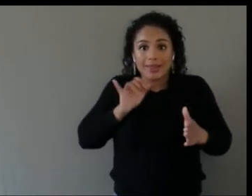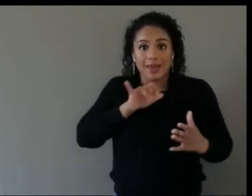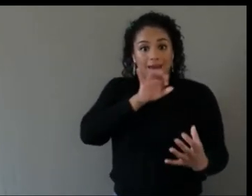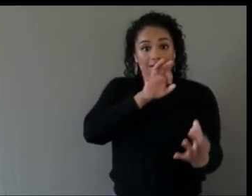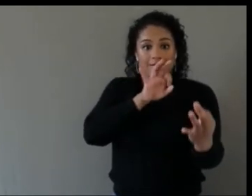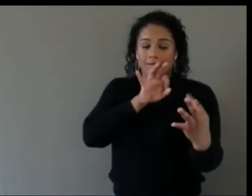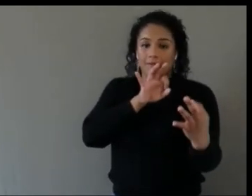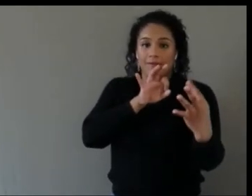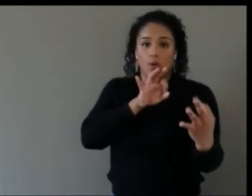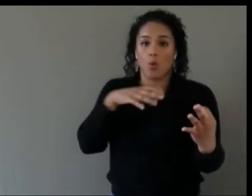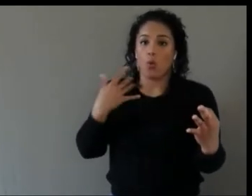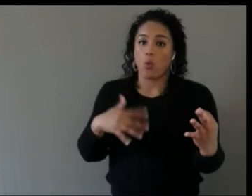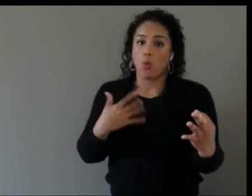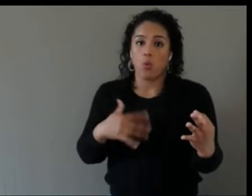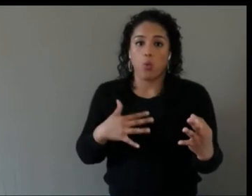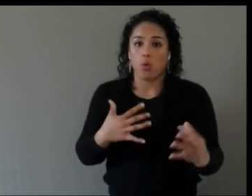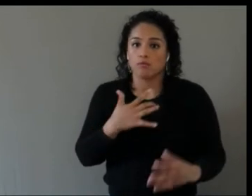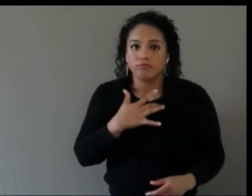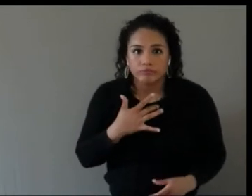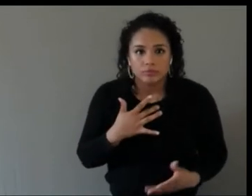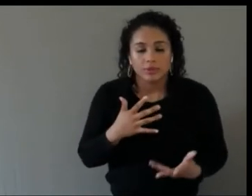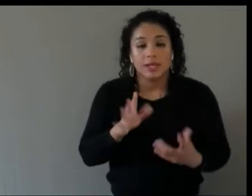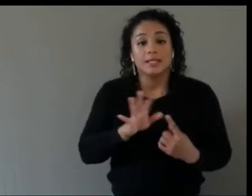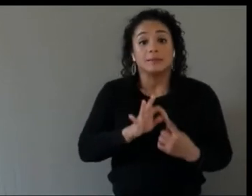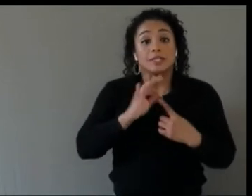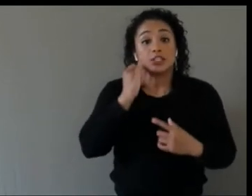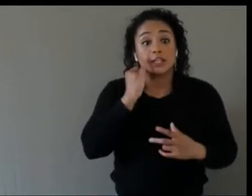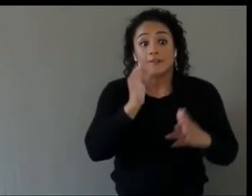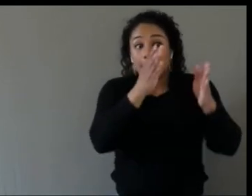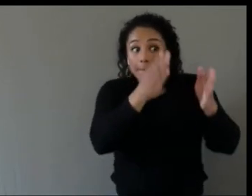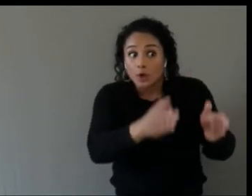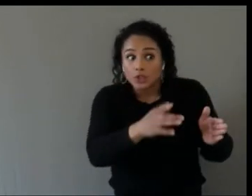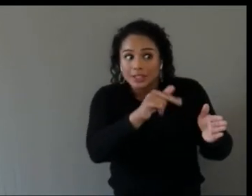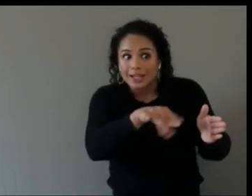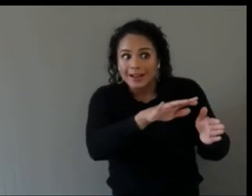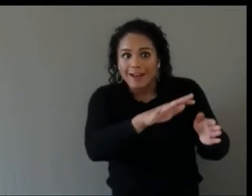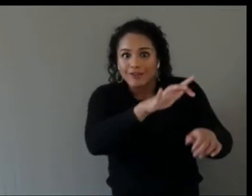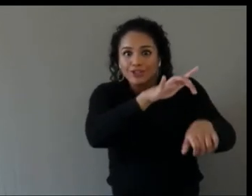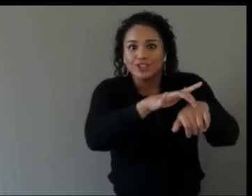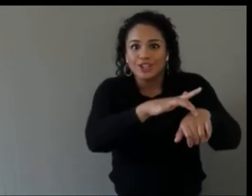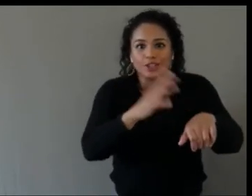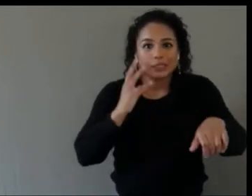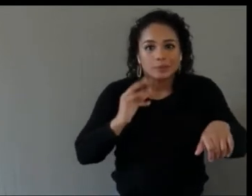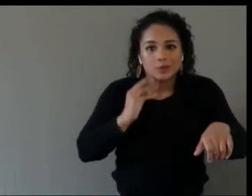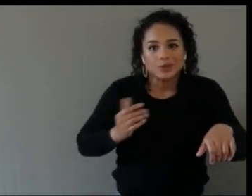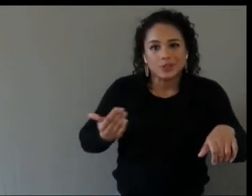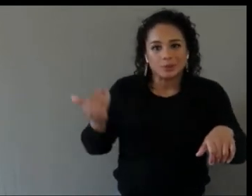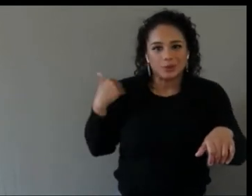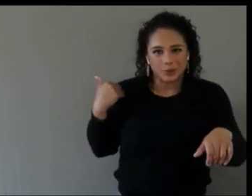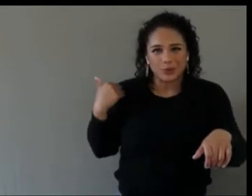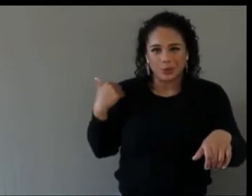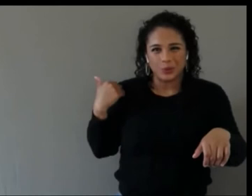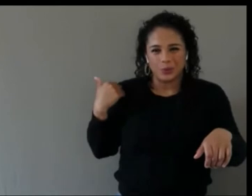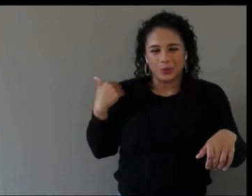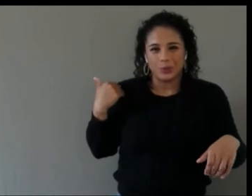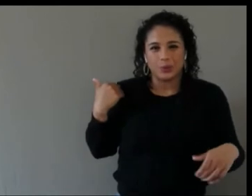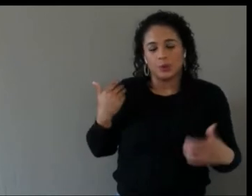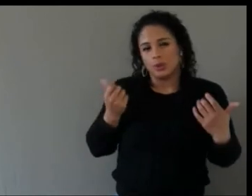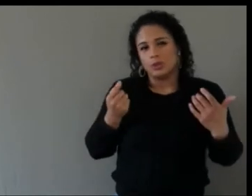touched VR or AR products before. So there is -- so, like, it has been a learning curve.